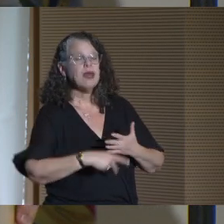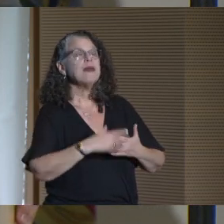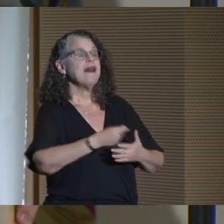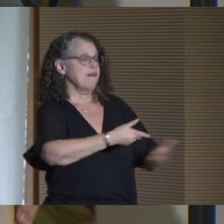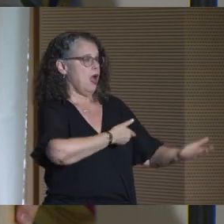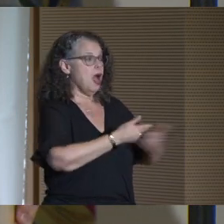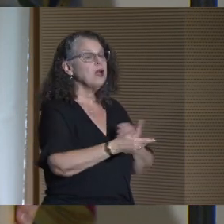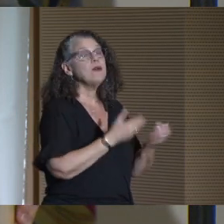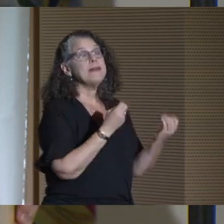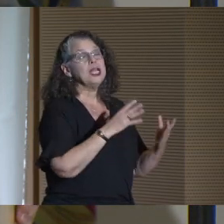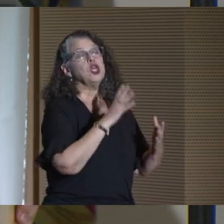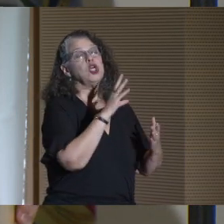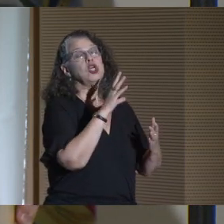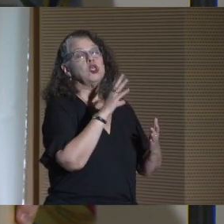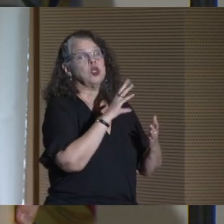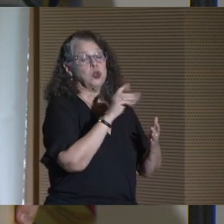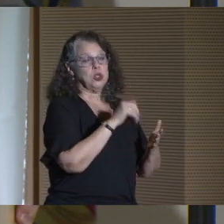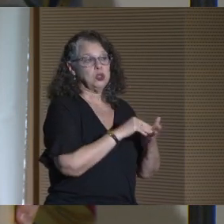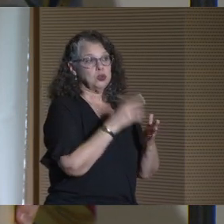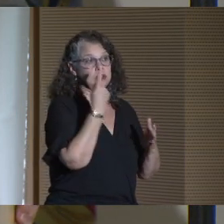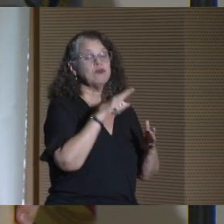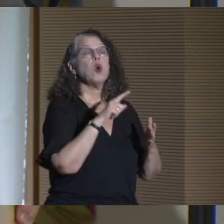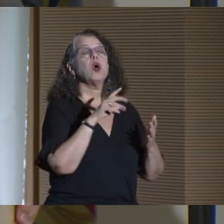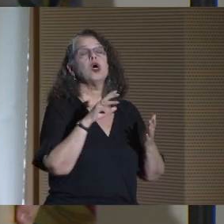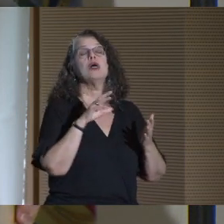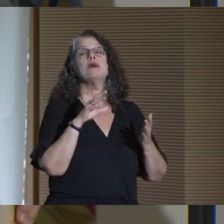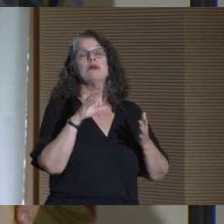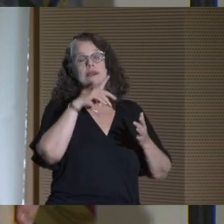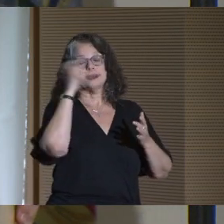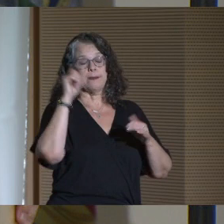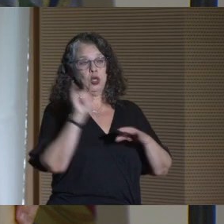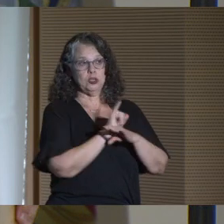CUNY students for their summer internship program this year.